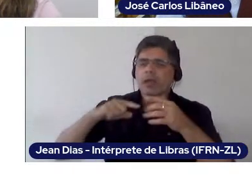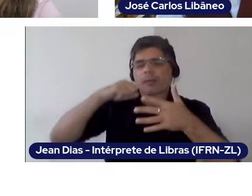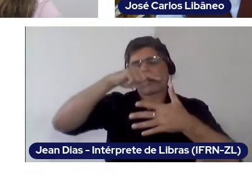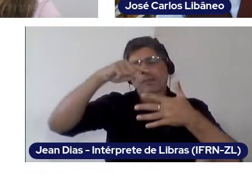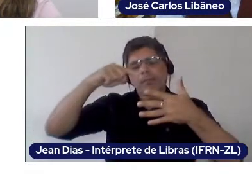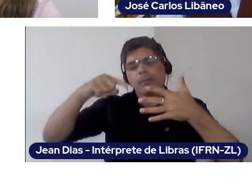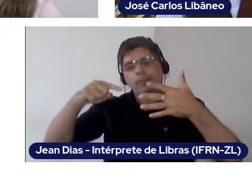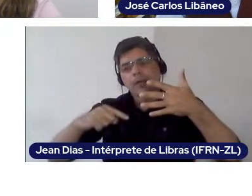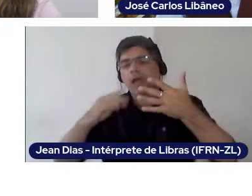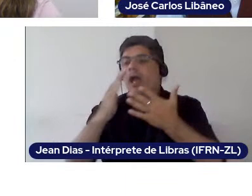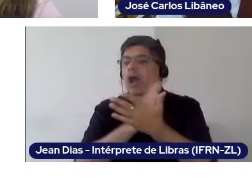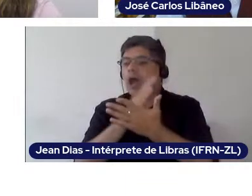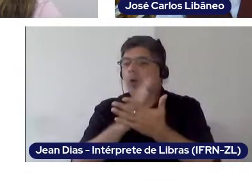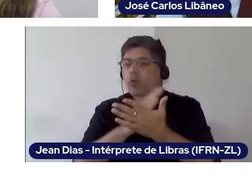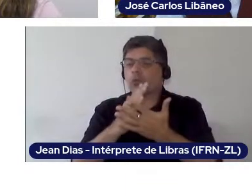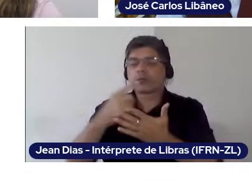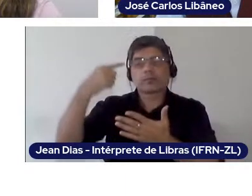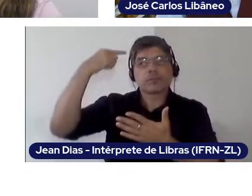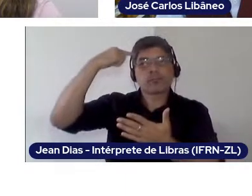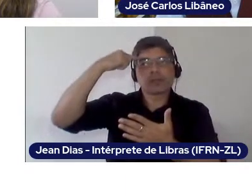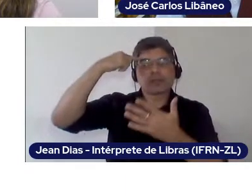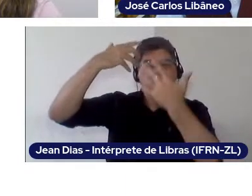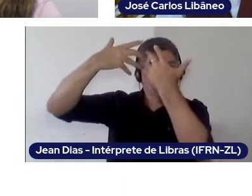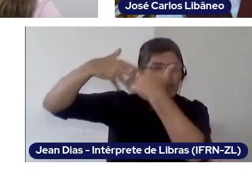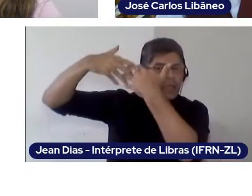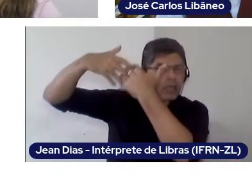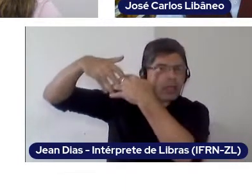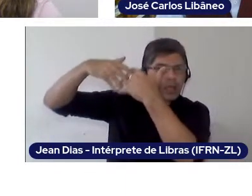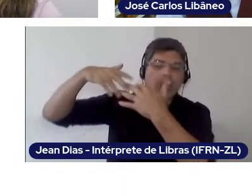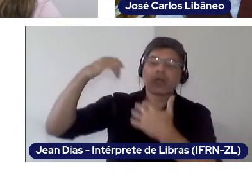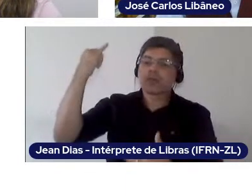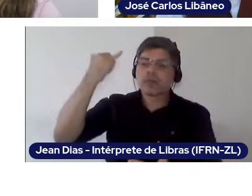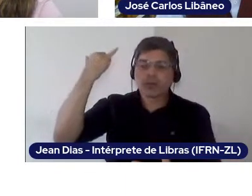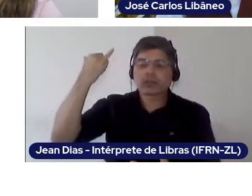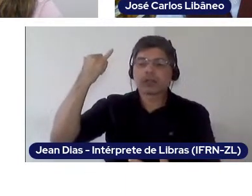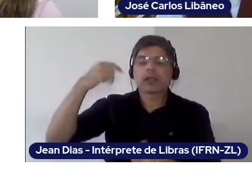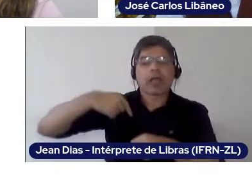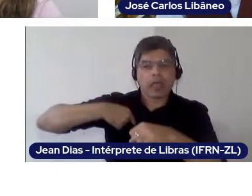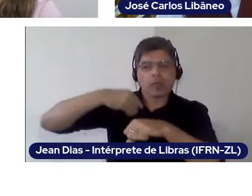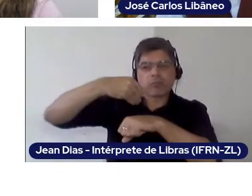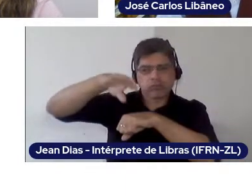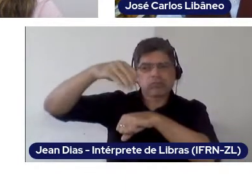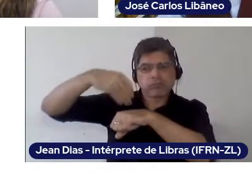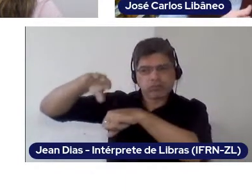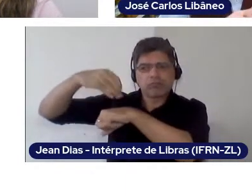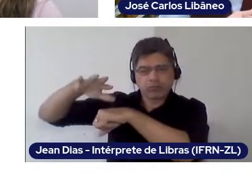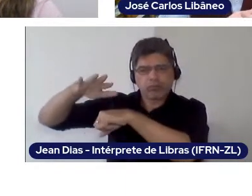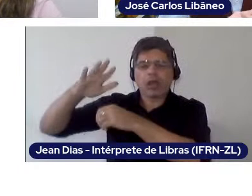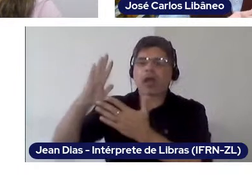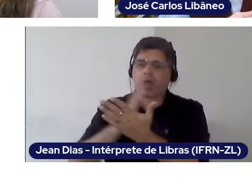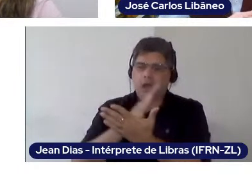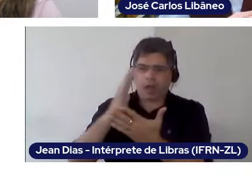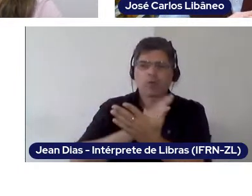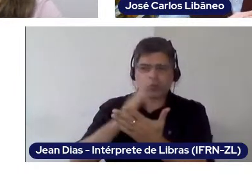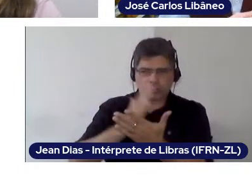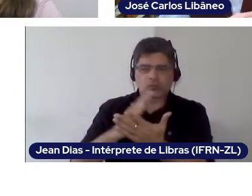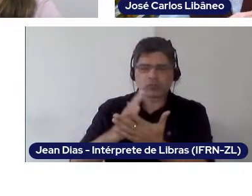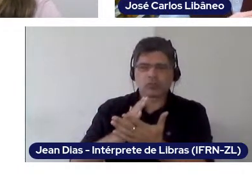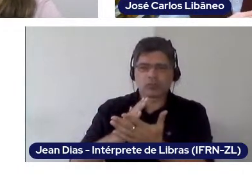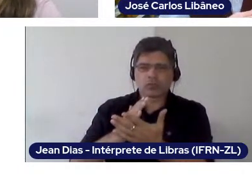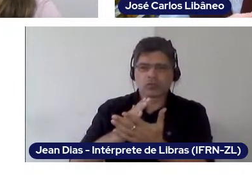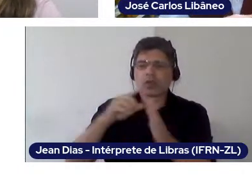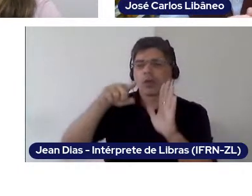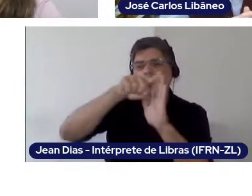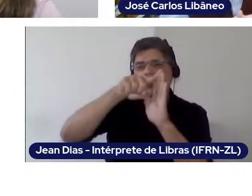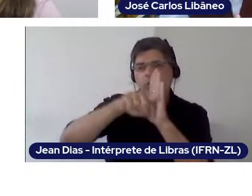I always mention this when I have the opportunity to be in midiatic spaces, like television, for example the national news (Jornal Nacional);